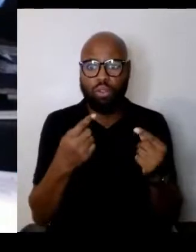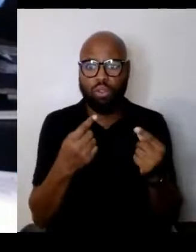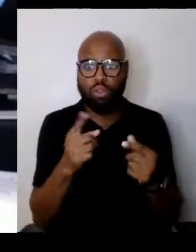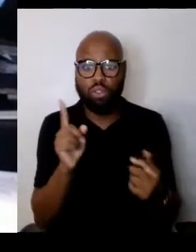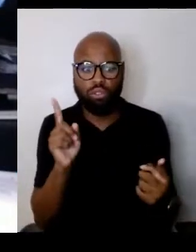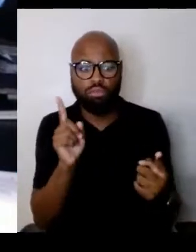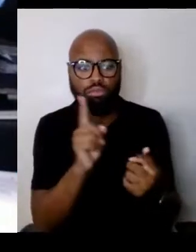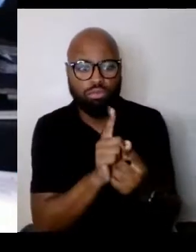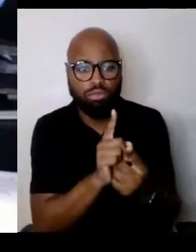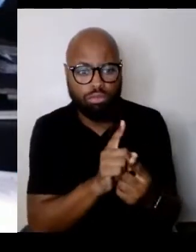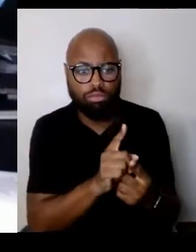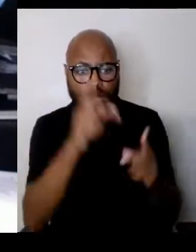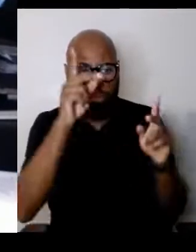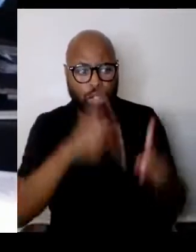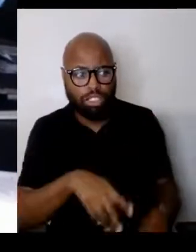and say, "Can I help you?"